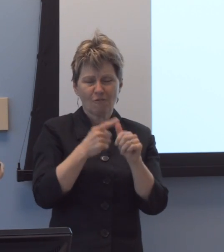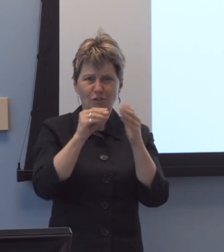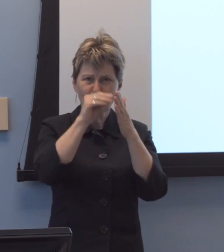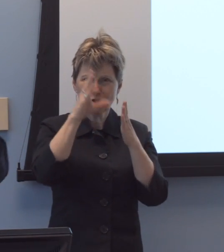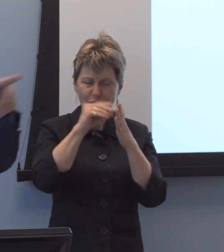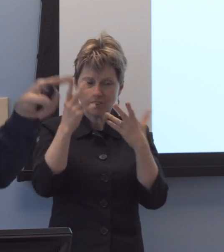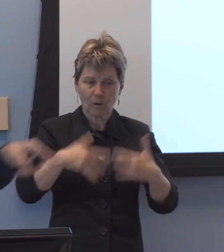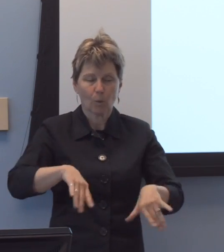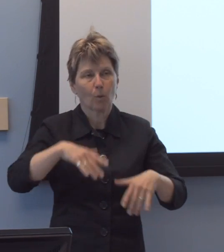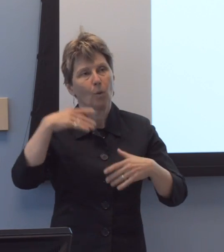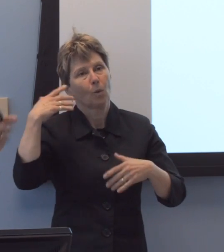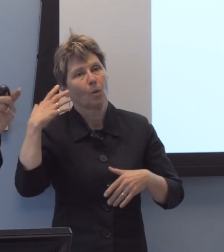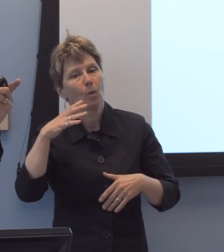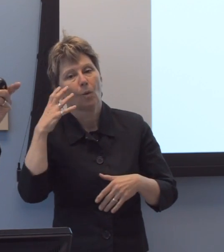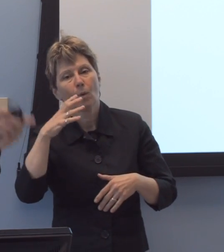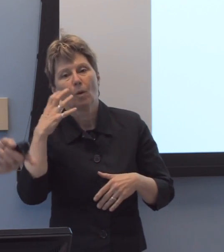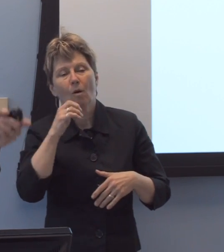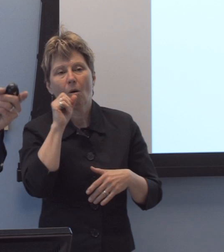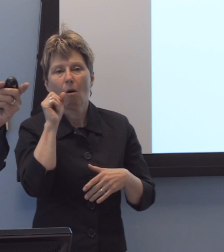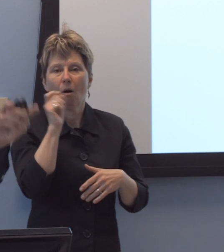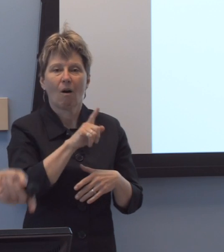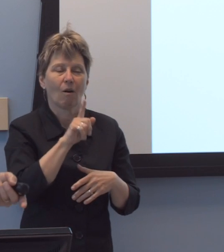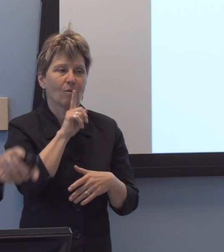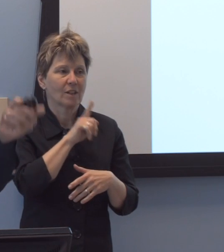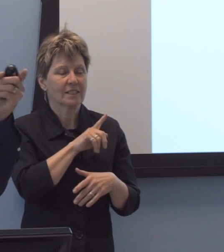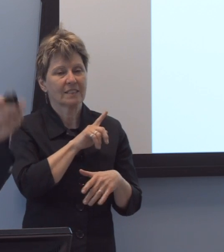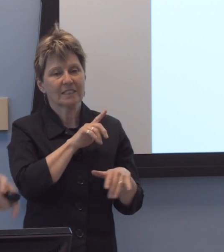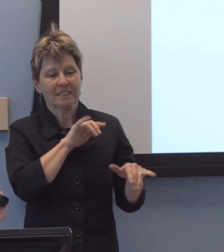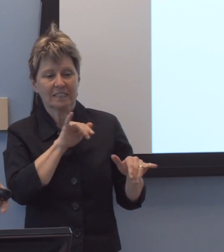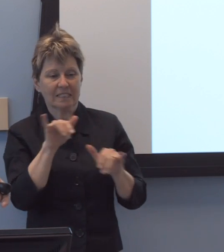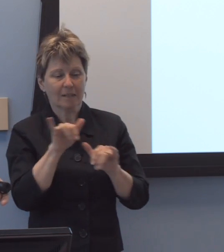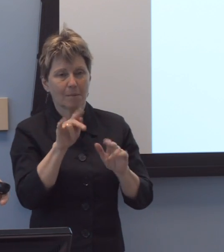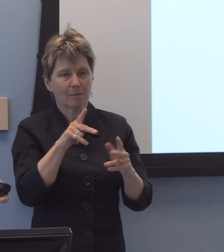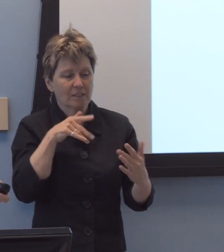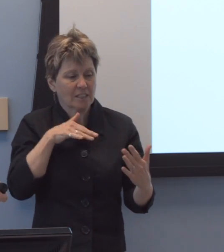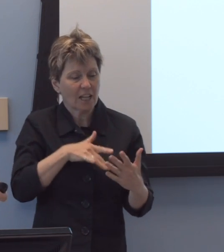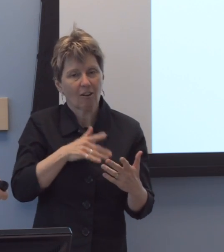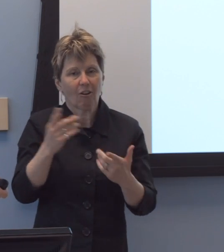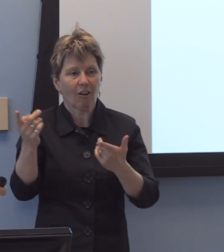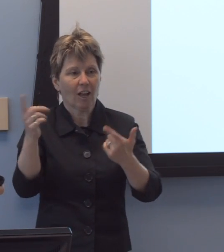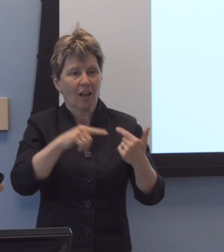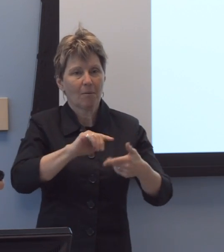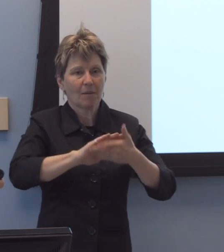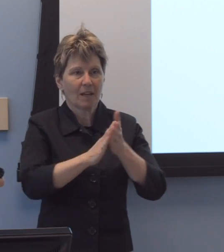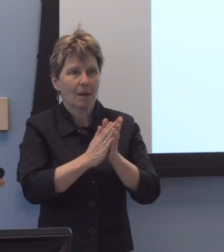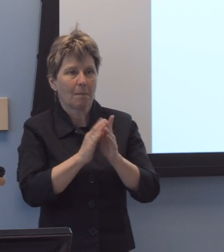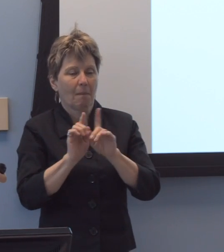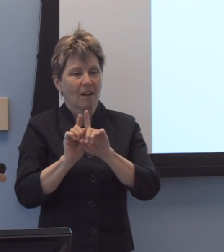and all of whom, like the folks who have studied here, who came here to be a, uh-uh, mentored by Dr. Kirk,